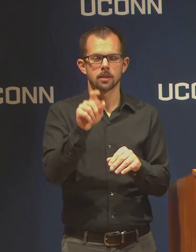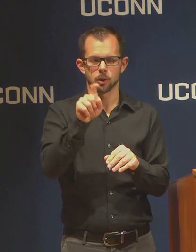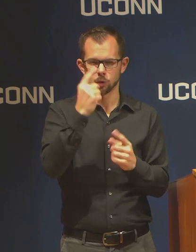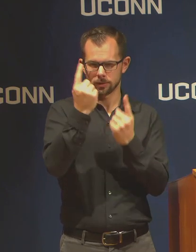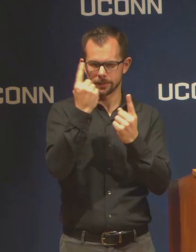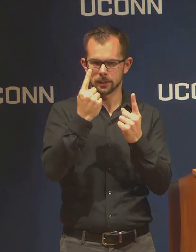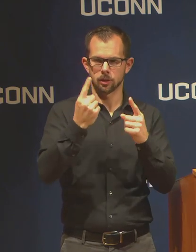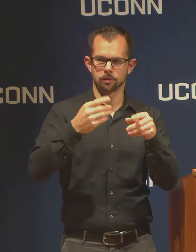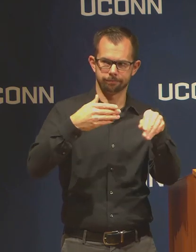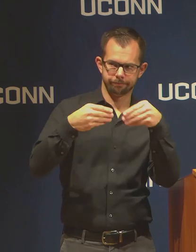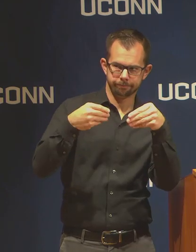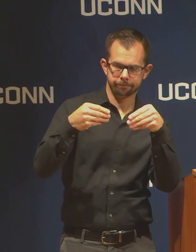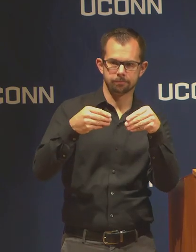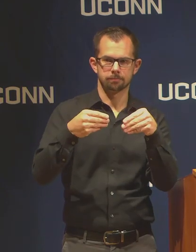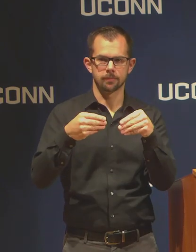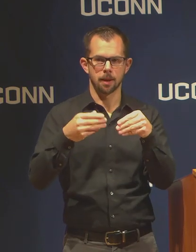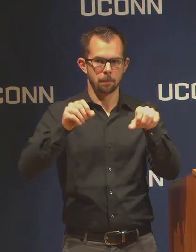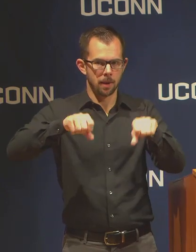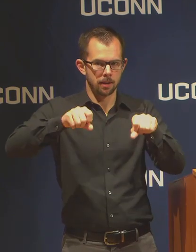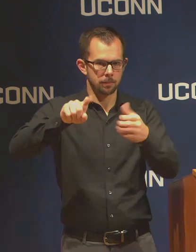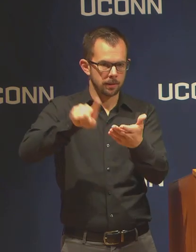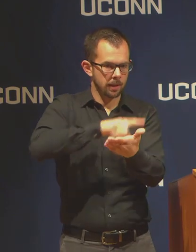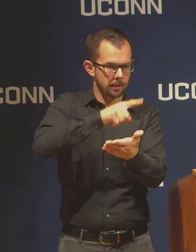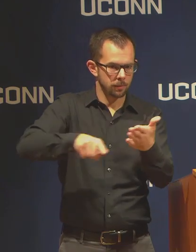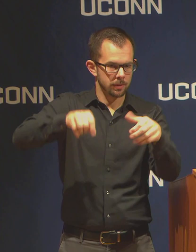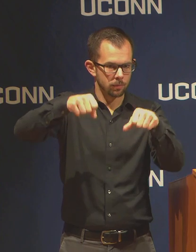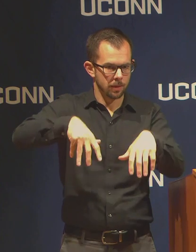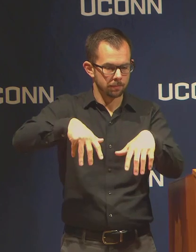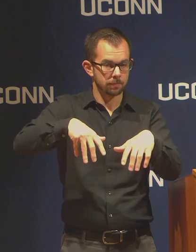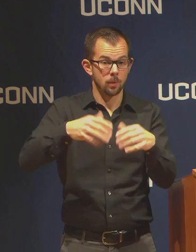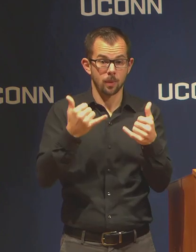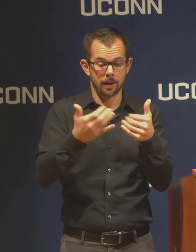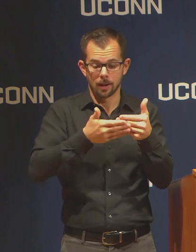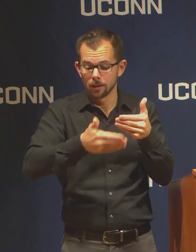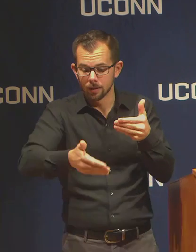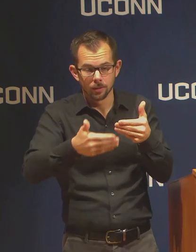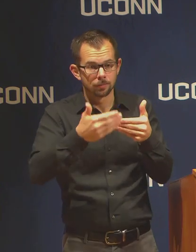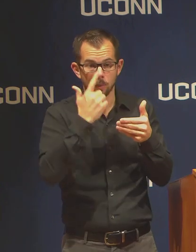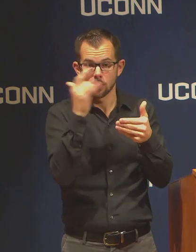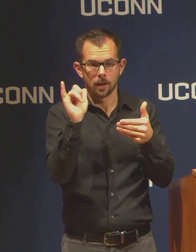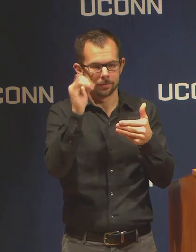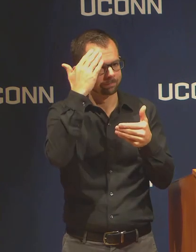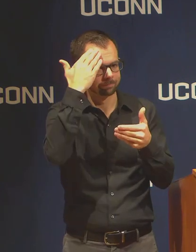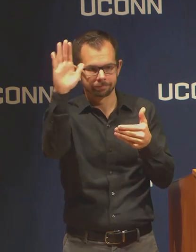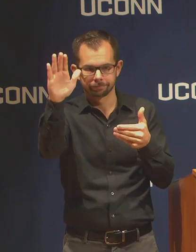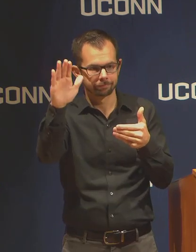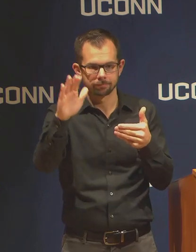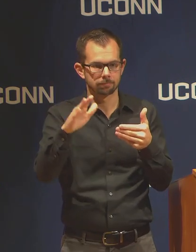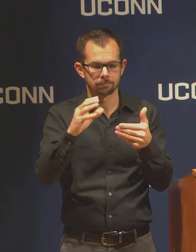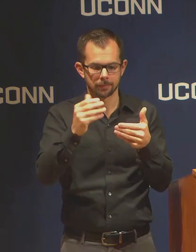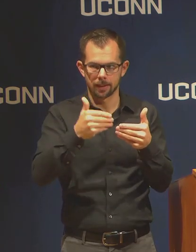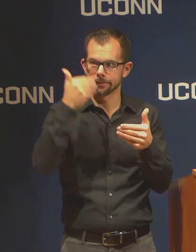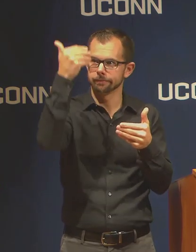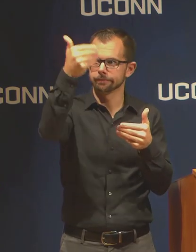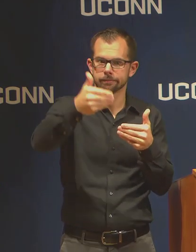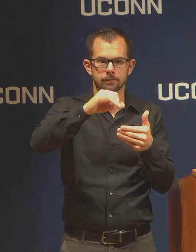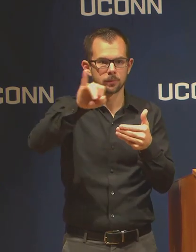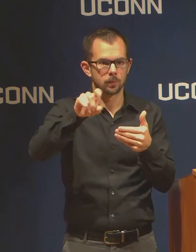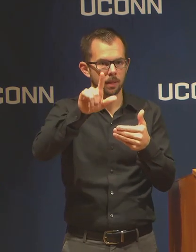the greatest flexibility or cancellation. Nobody knows what the status of this will be come June, July or August.